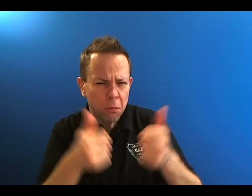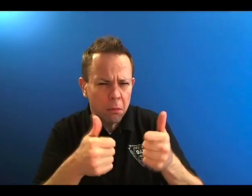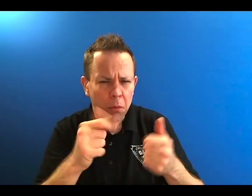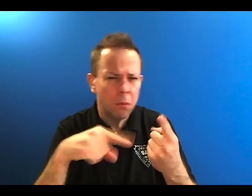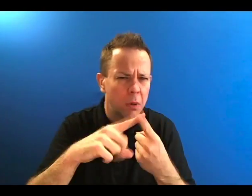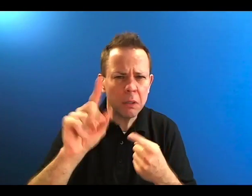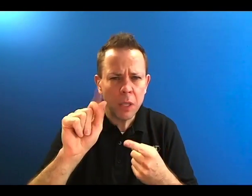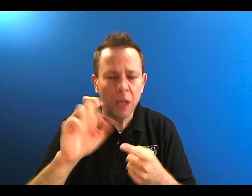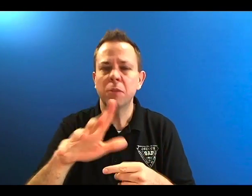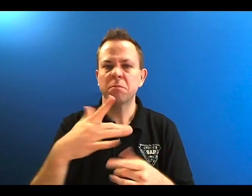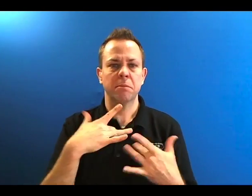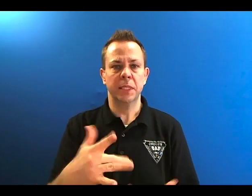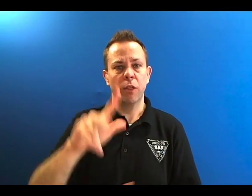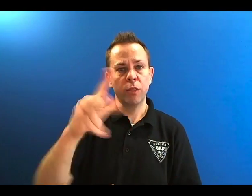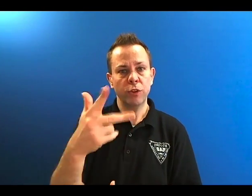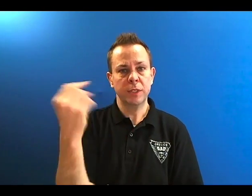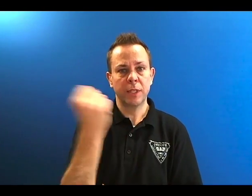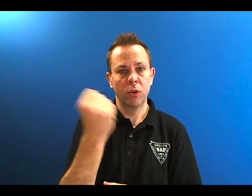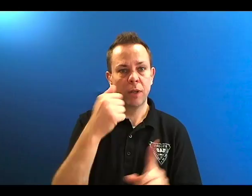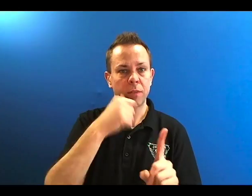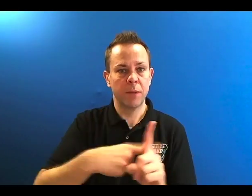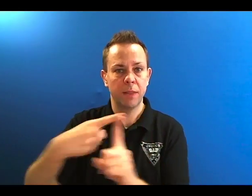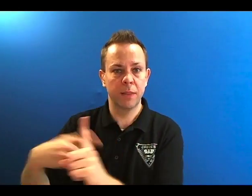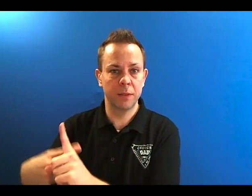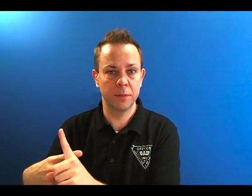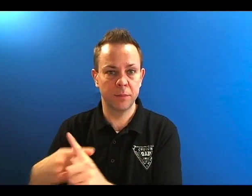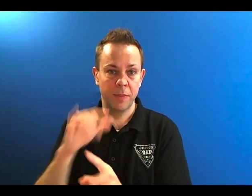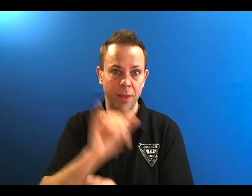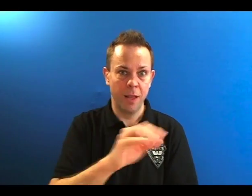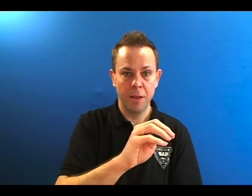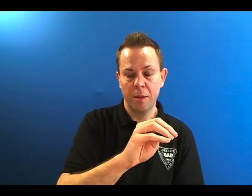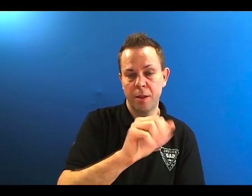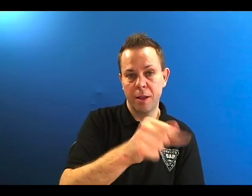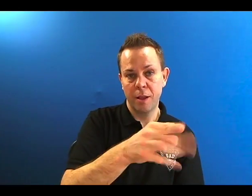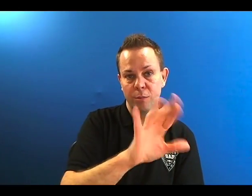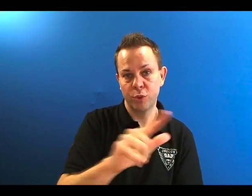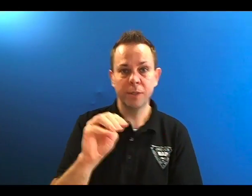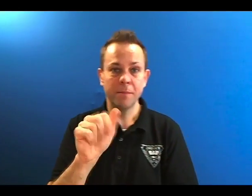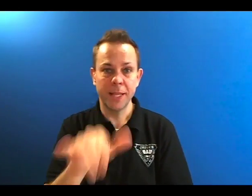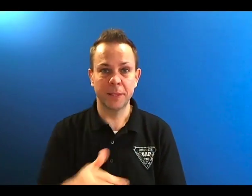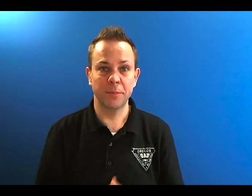When we meet during these months, we generally meet on the 3rd Saturday in April and May.